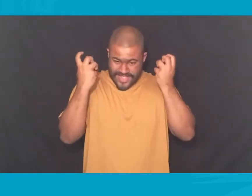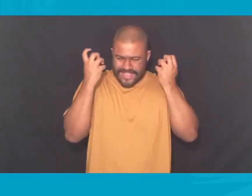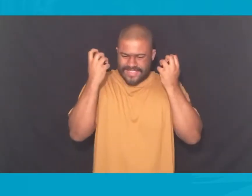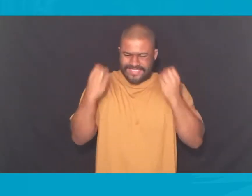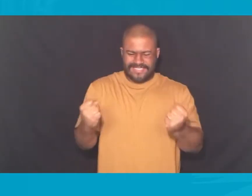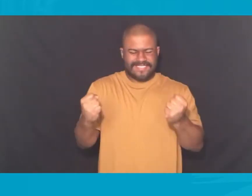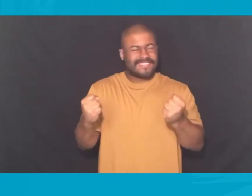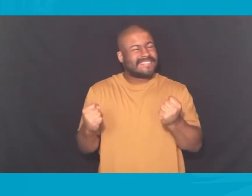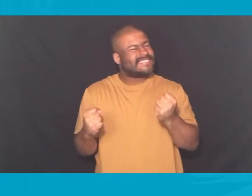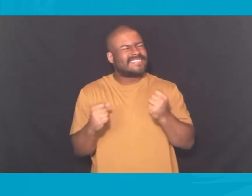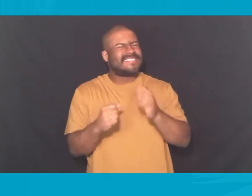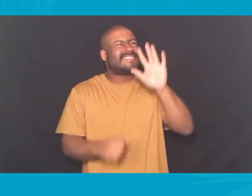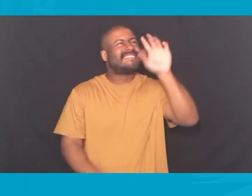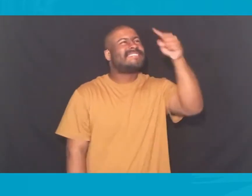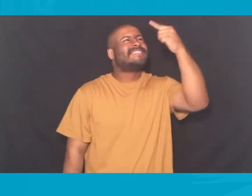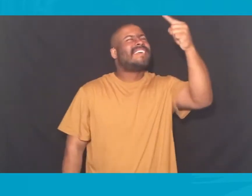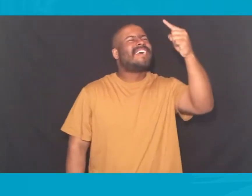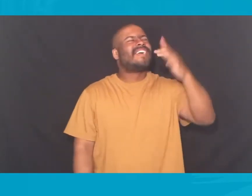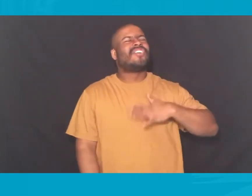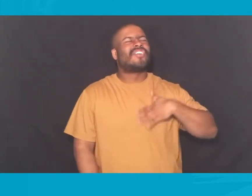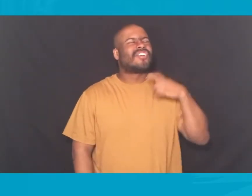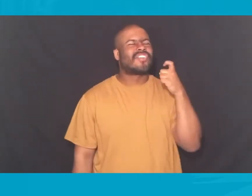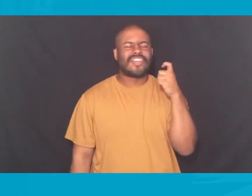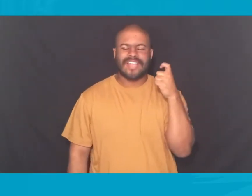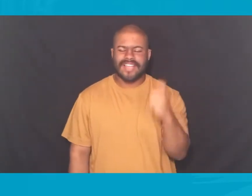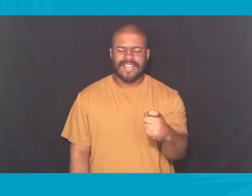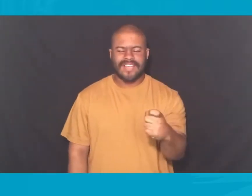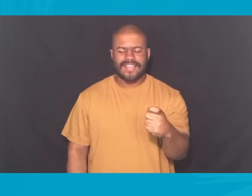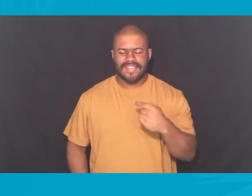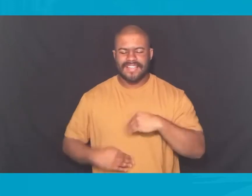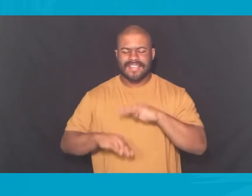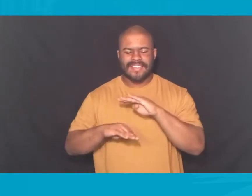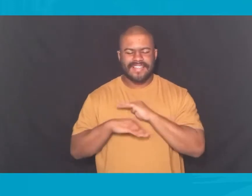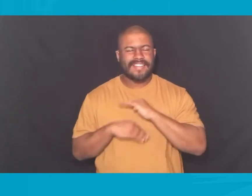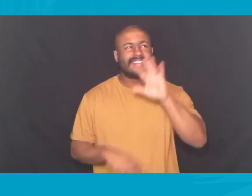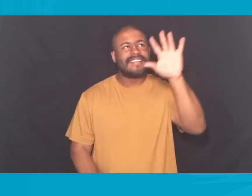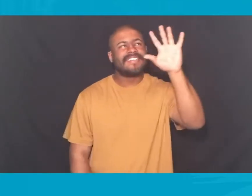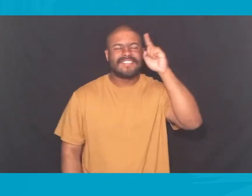I have a strength found in your Grace